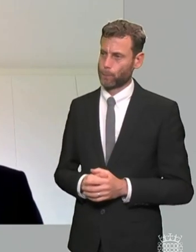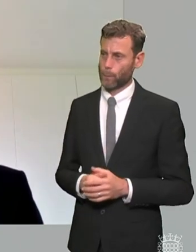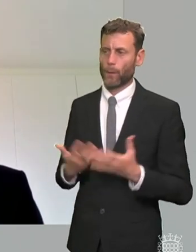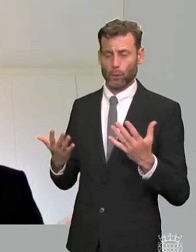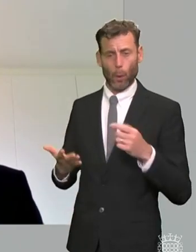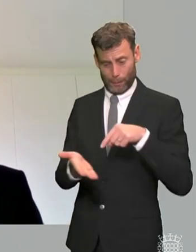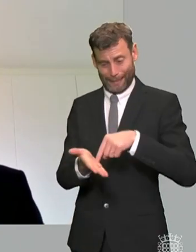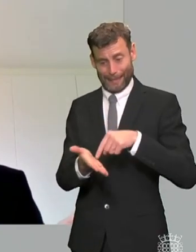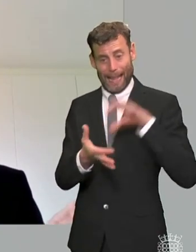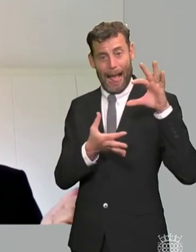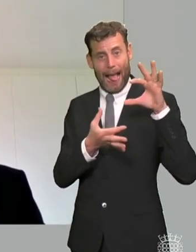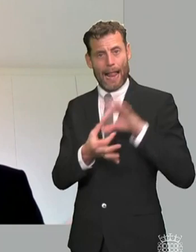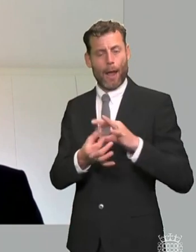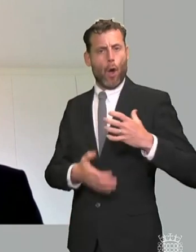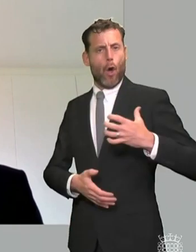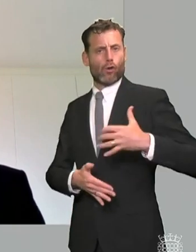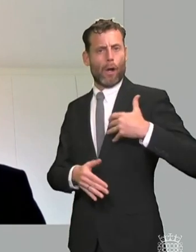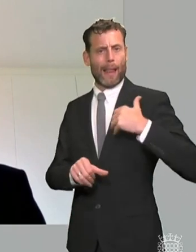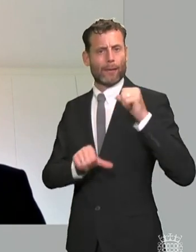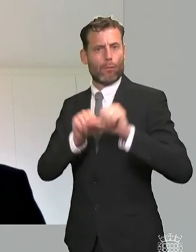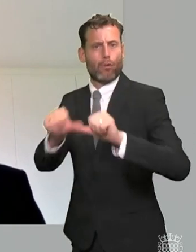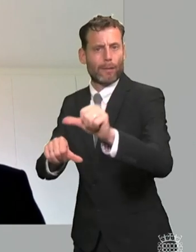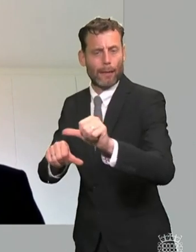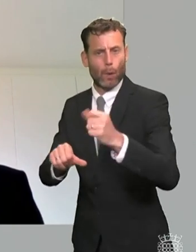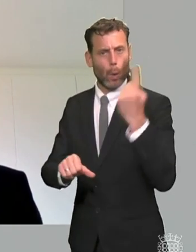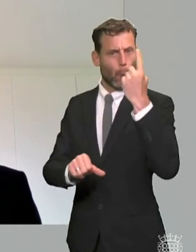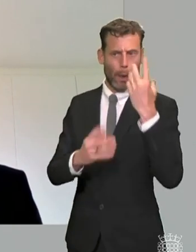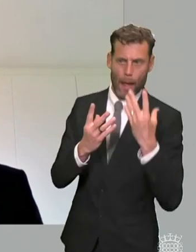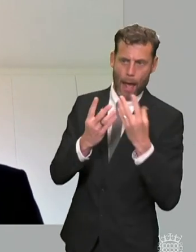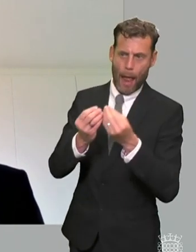and provision will be dealt with and who's responsible for resolving those concerns and